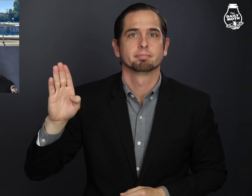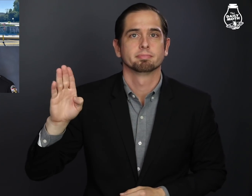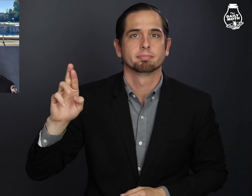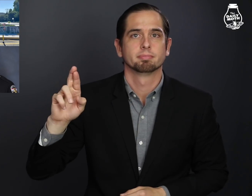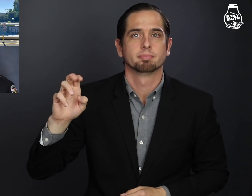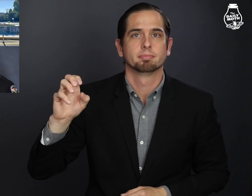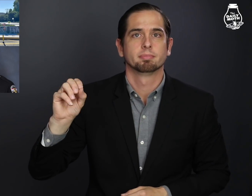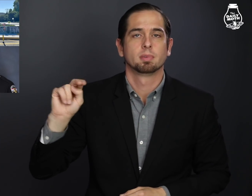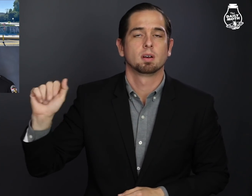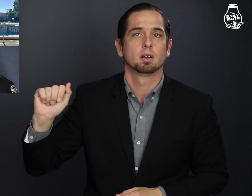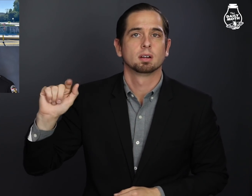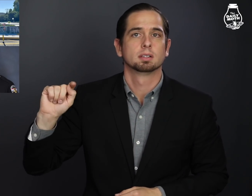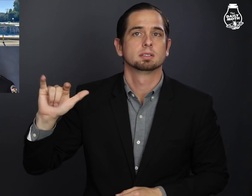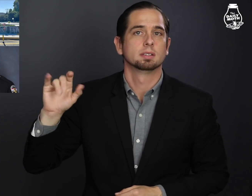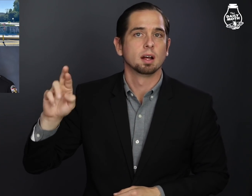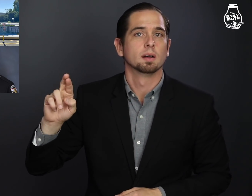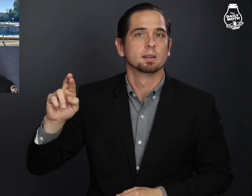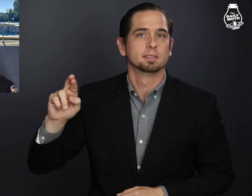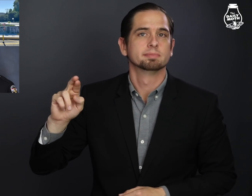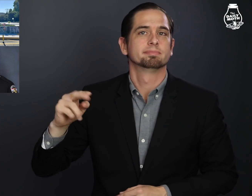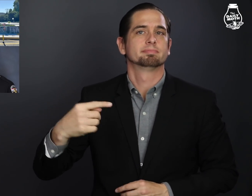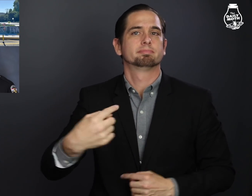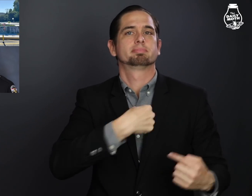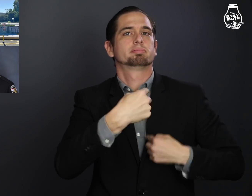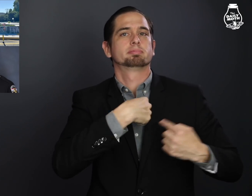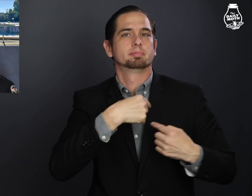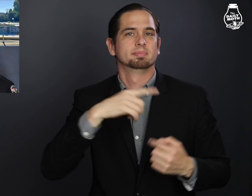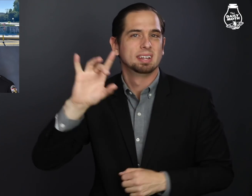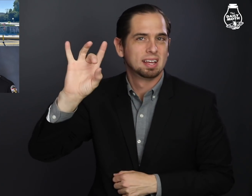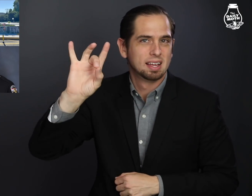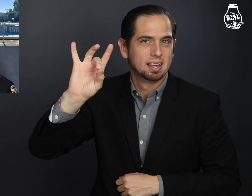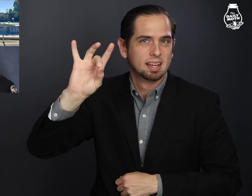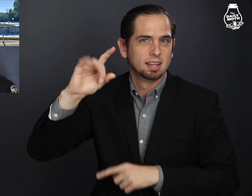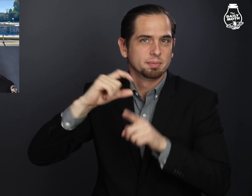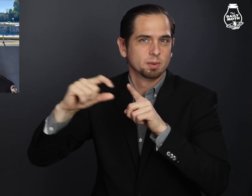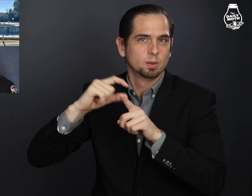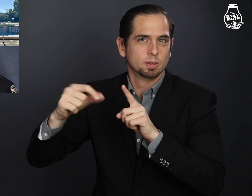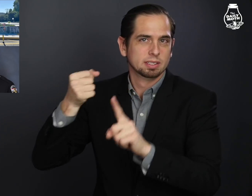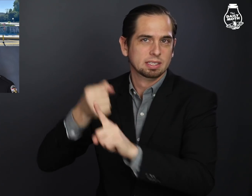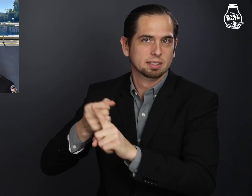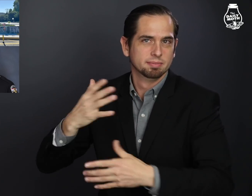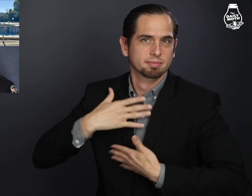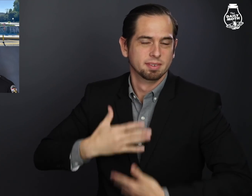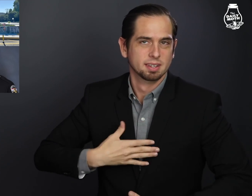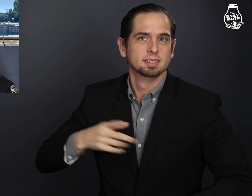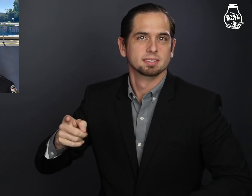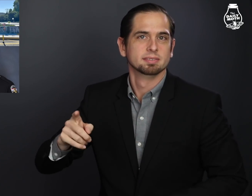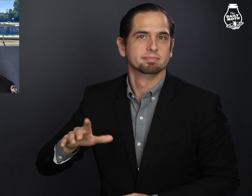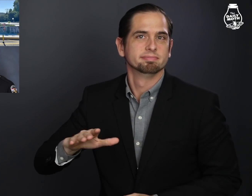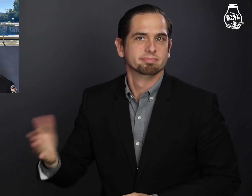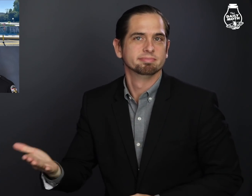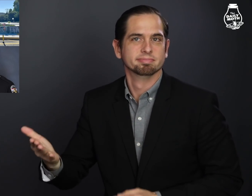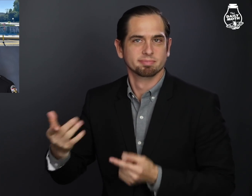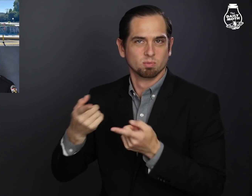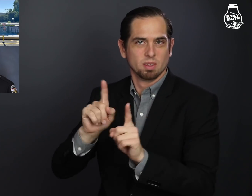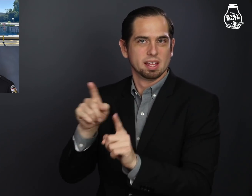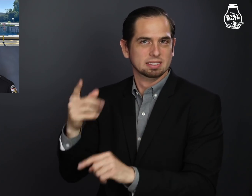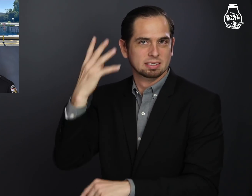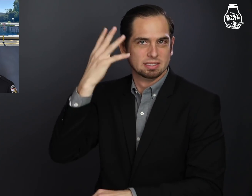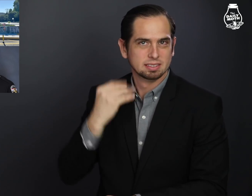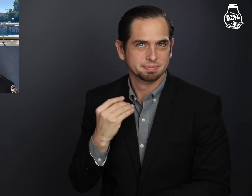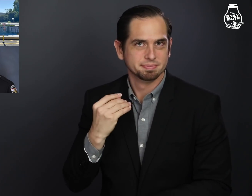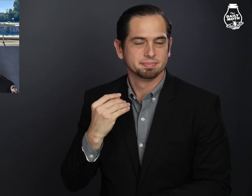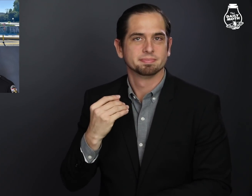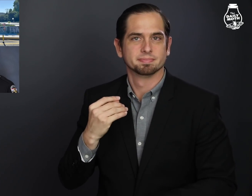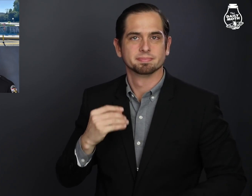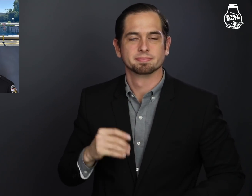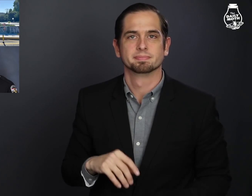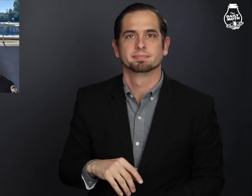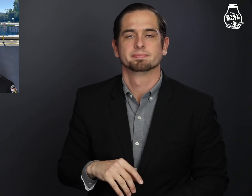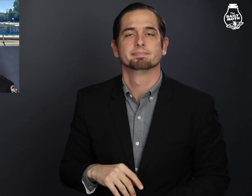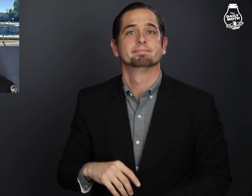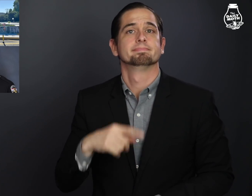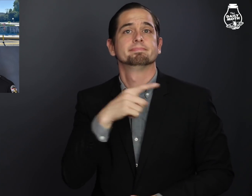Breonna Taylor was hit with 8 bullets and died while sleeping.